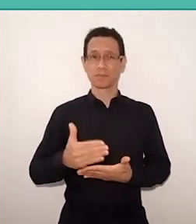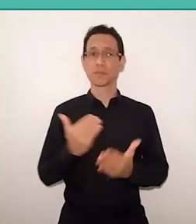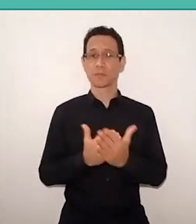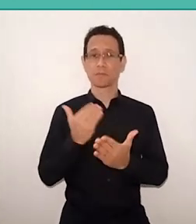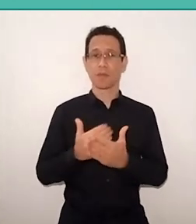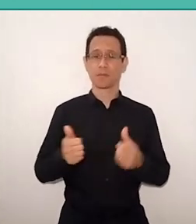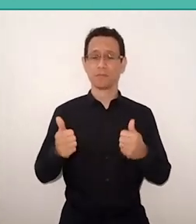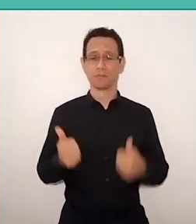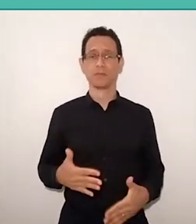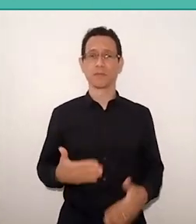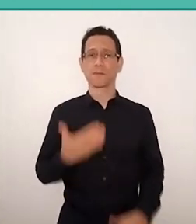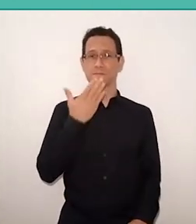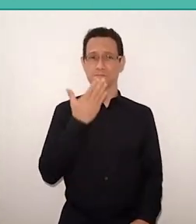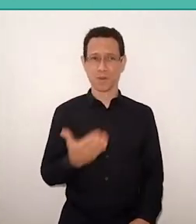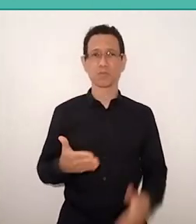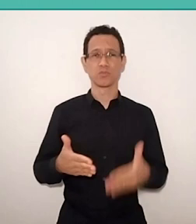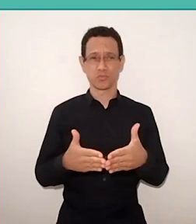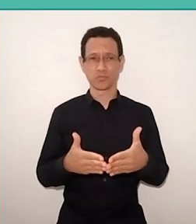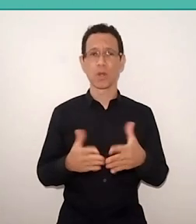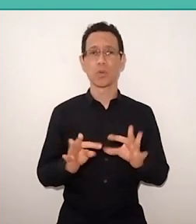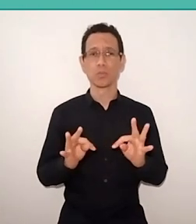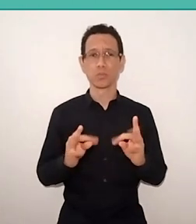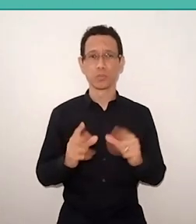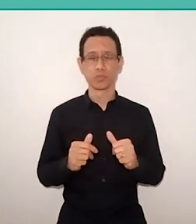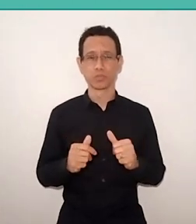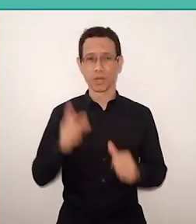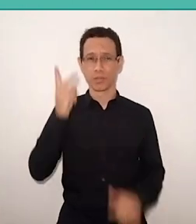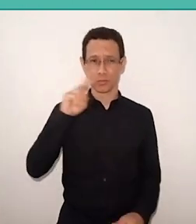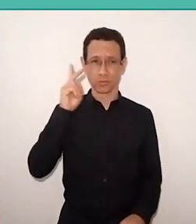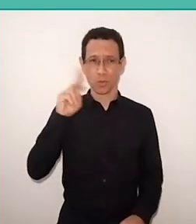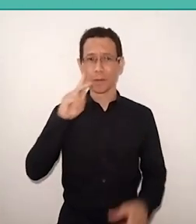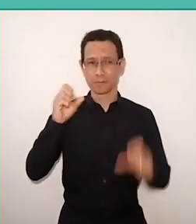asking everyone's permission to tell a little story about it.